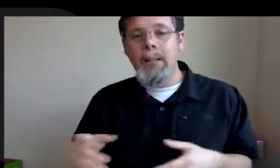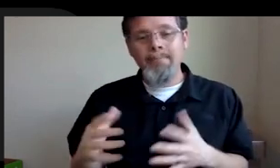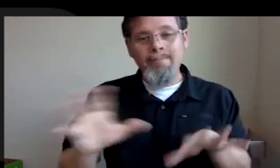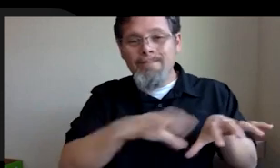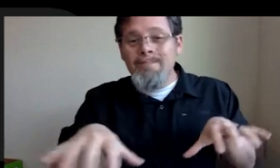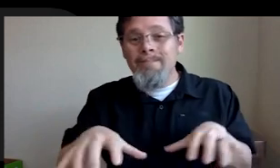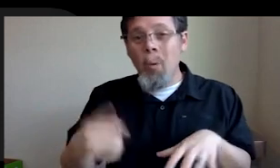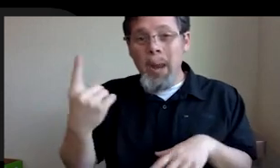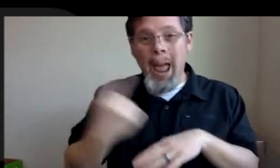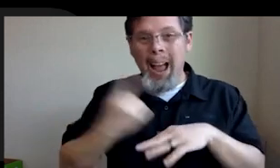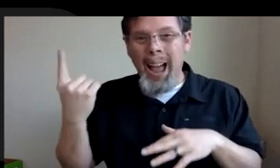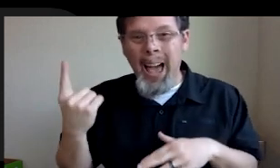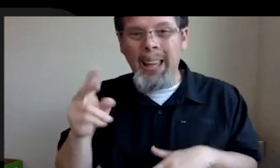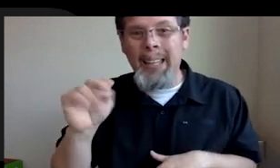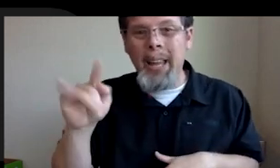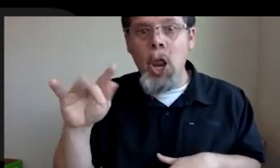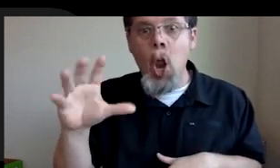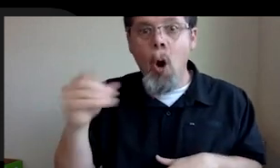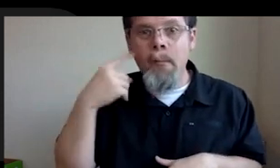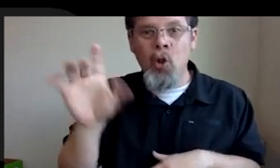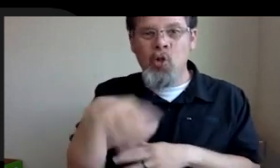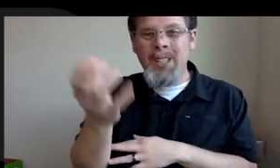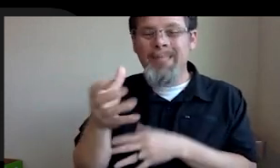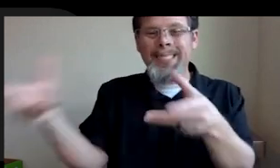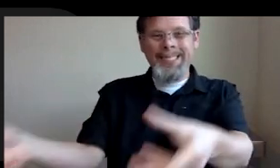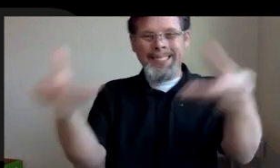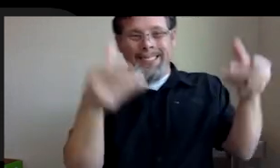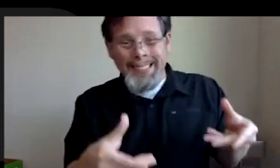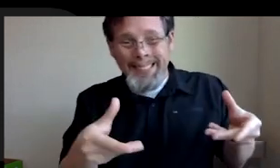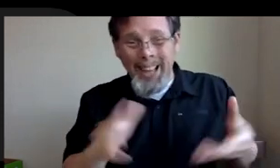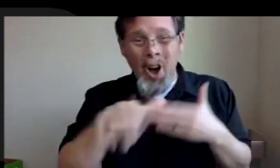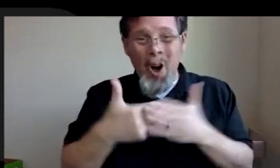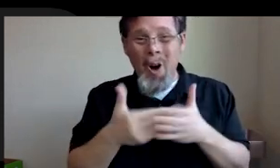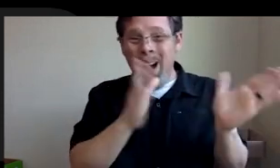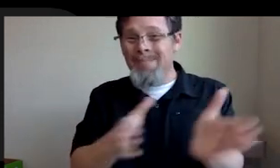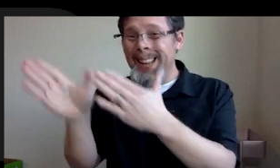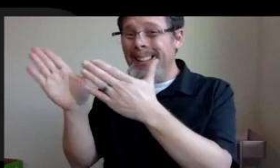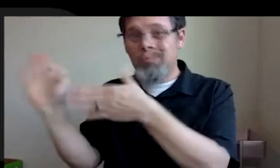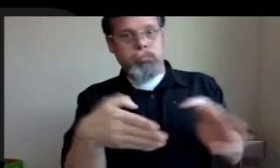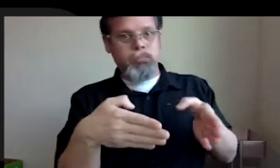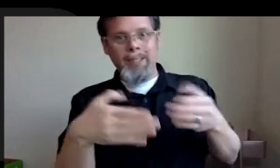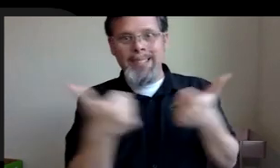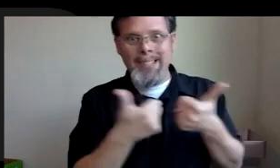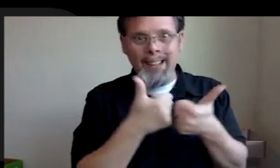ruined all of my plans of being anything other than related to game development. I, I moved to